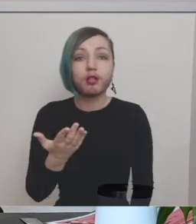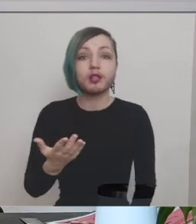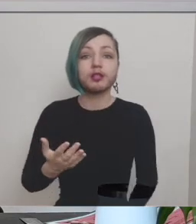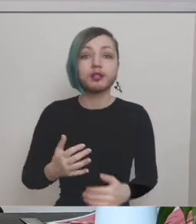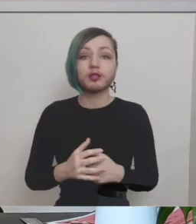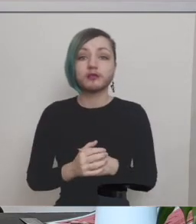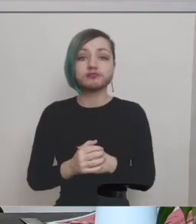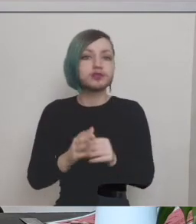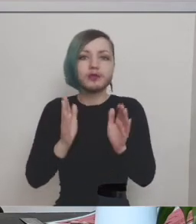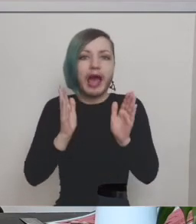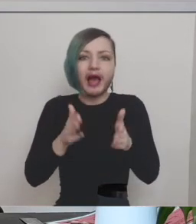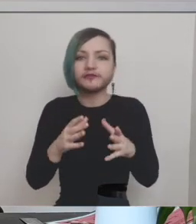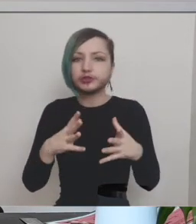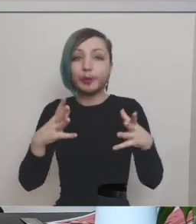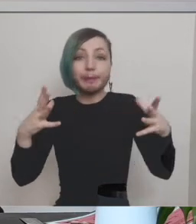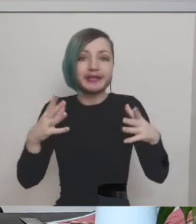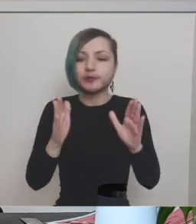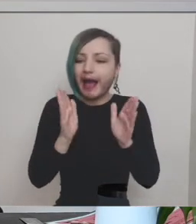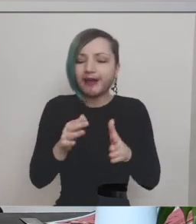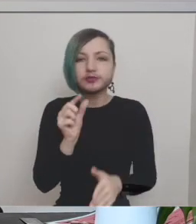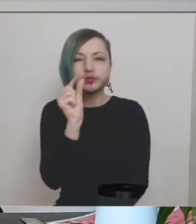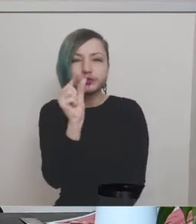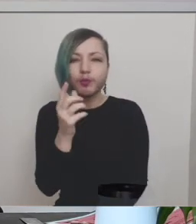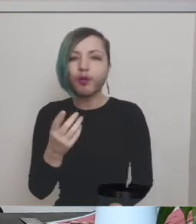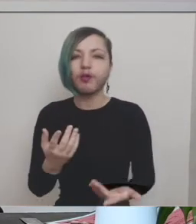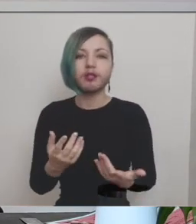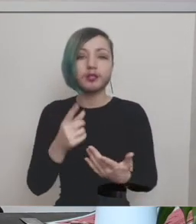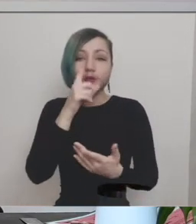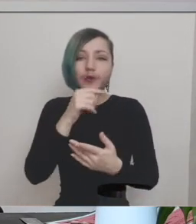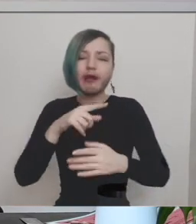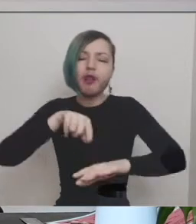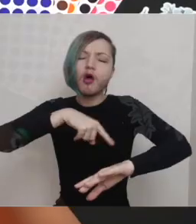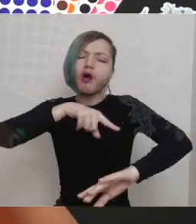really big sections you can take a really long time creating these pieces